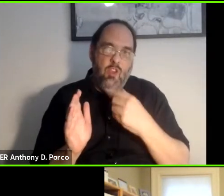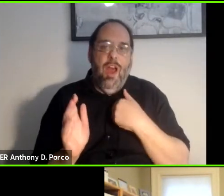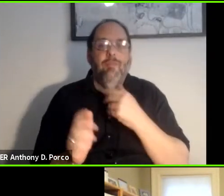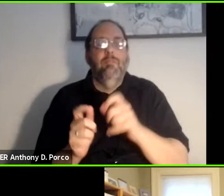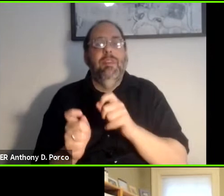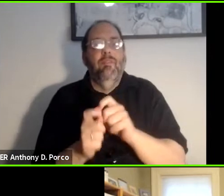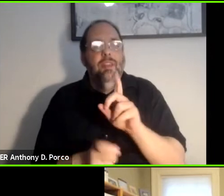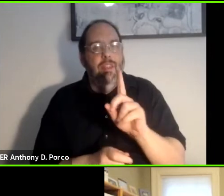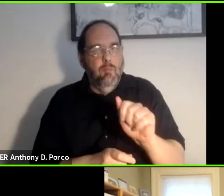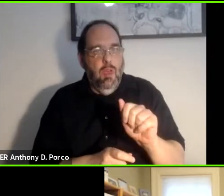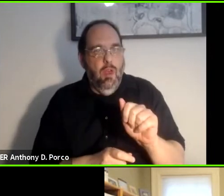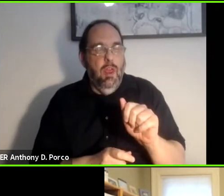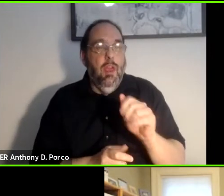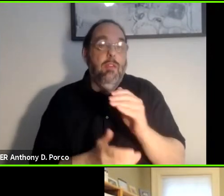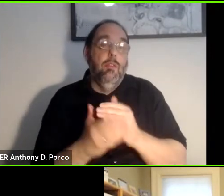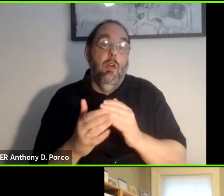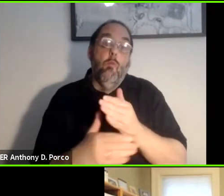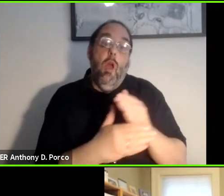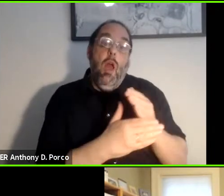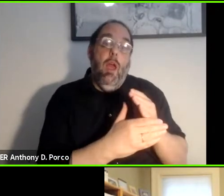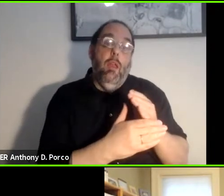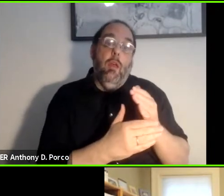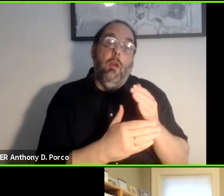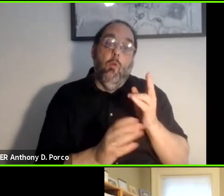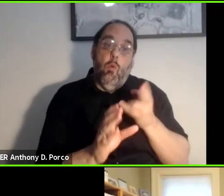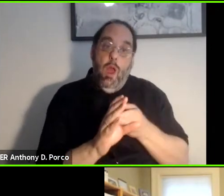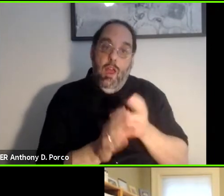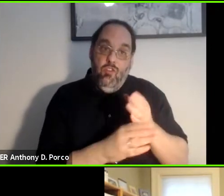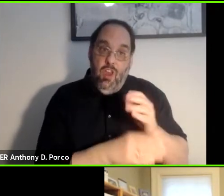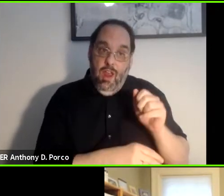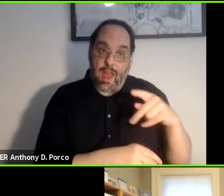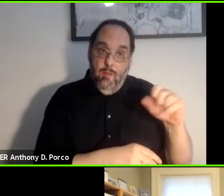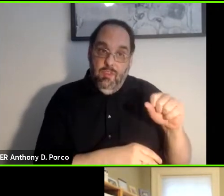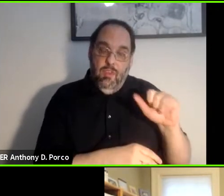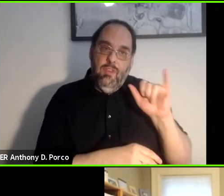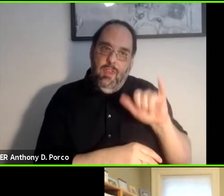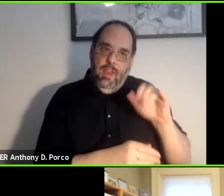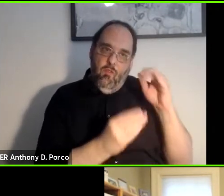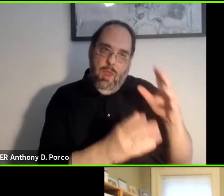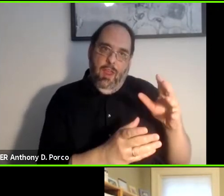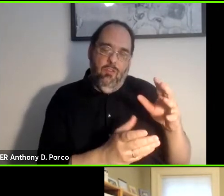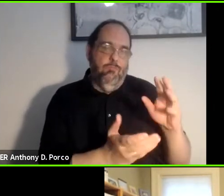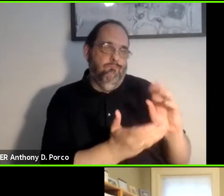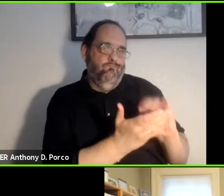in some of the ride-sharing apps. That information is used to find an appropriate